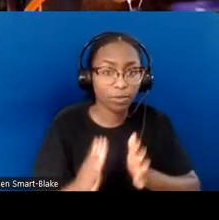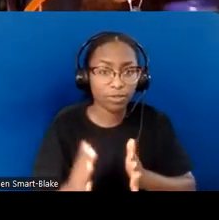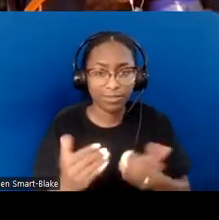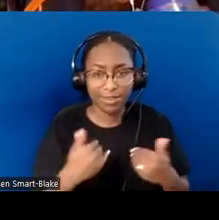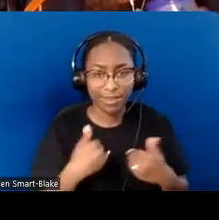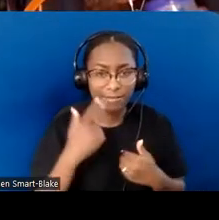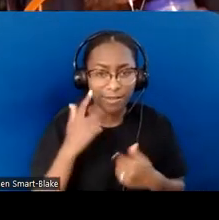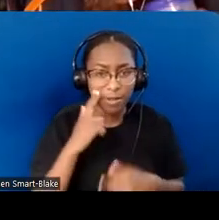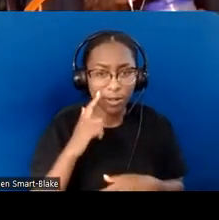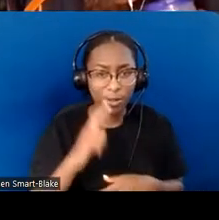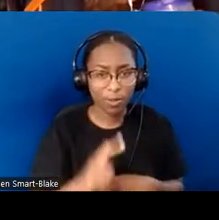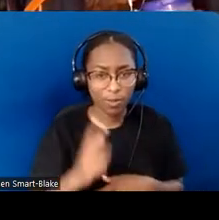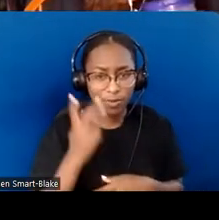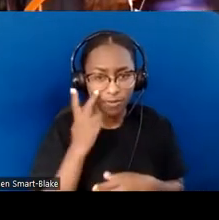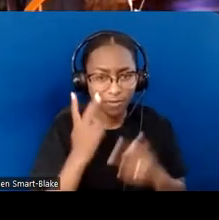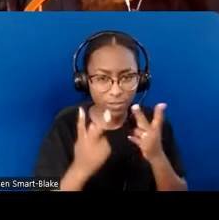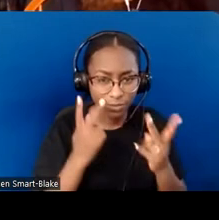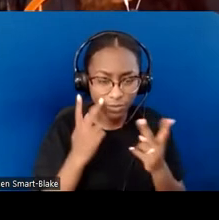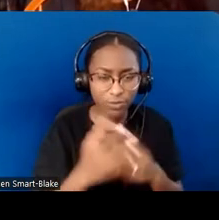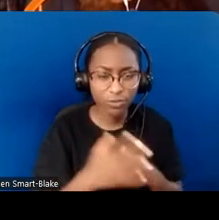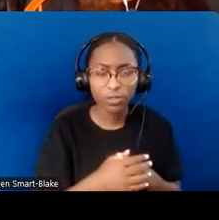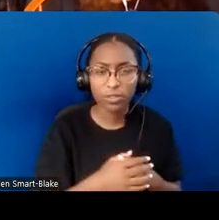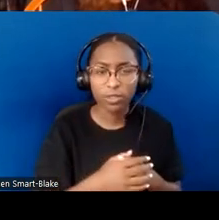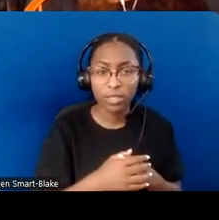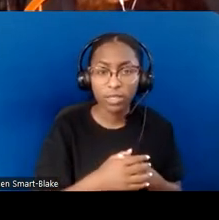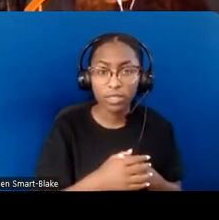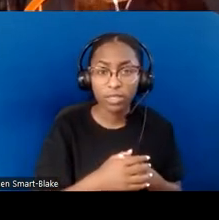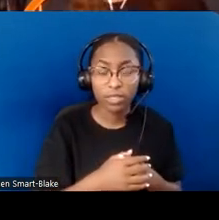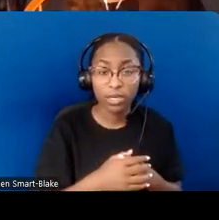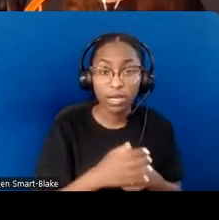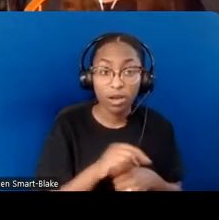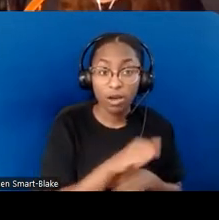and someone who is triggered by bright lights, especially bright fluorescent lights.